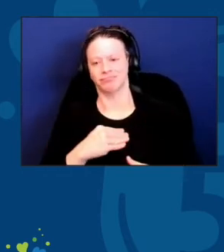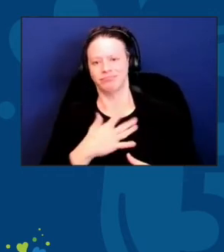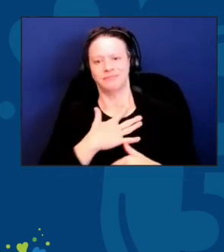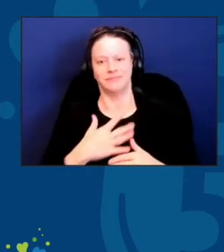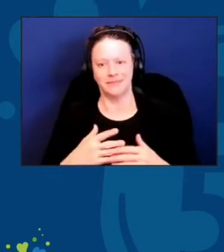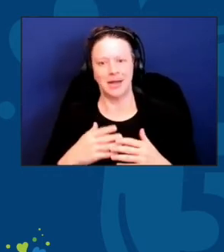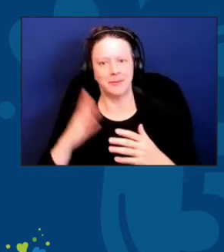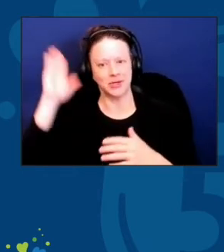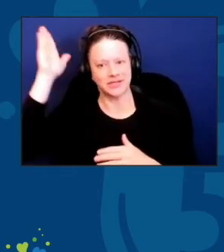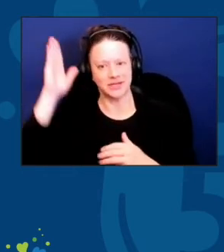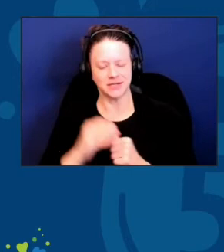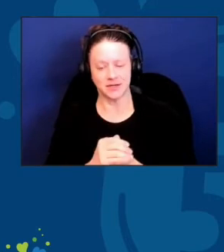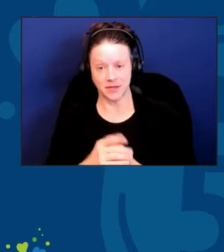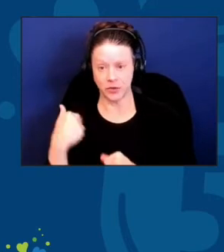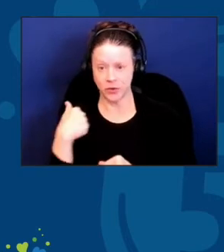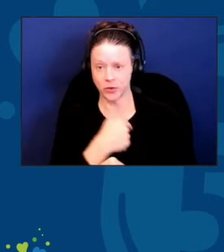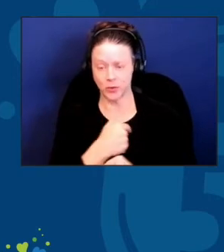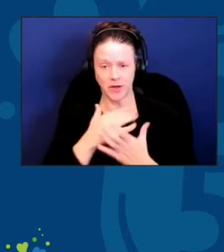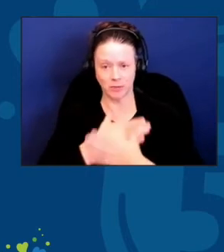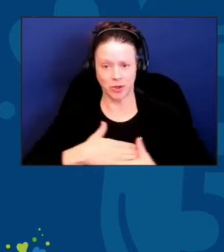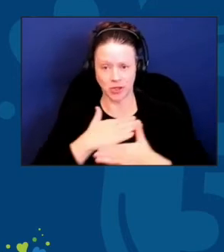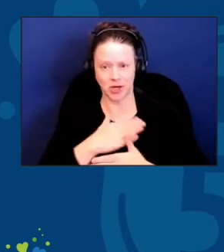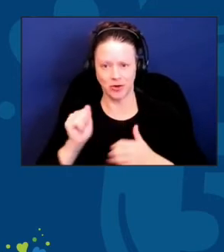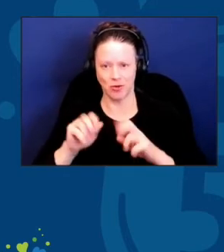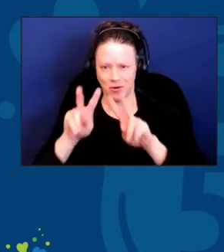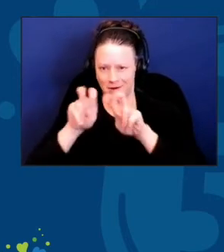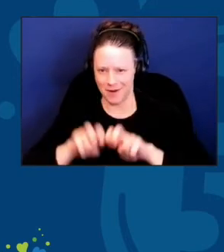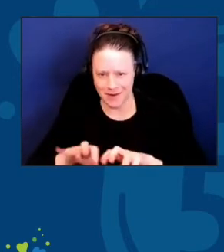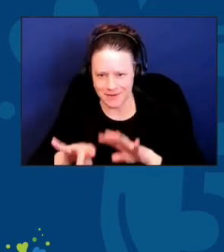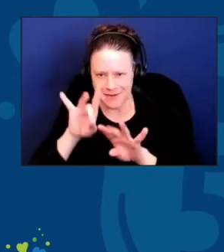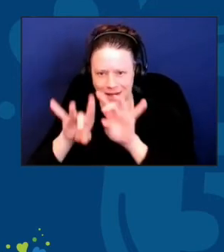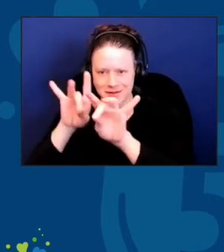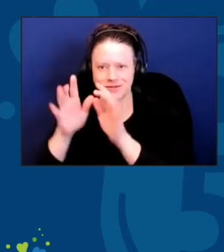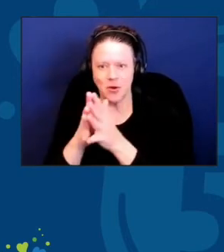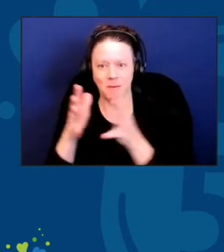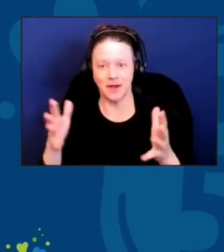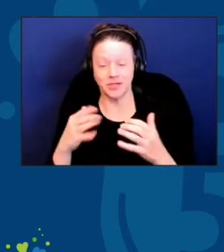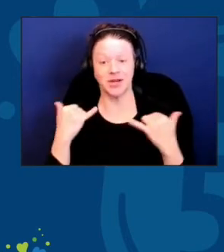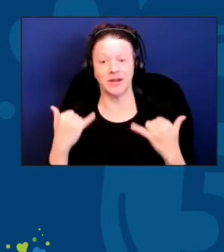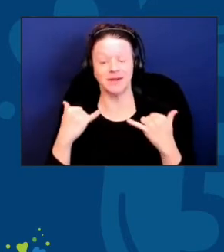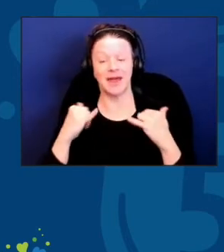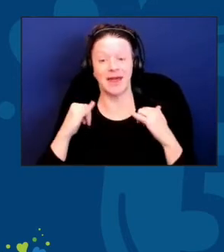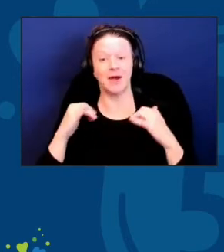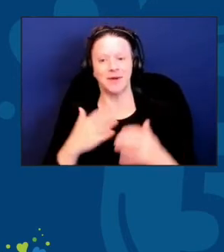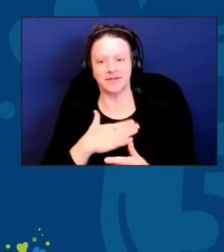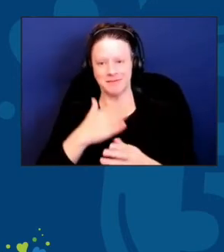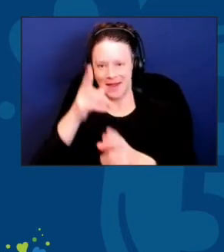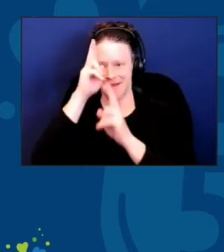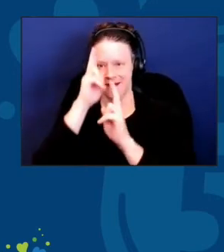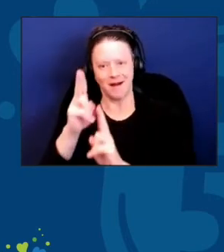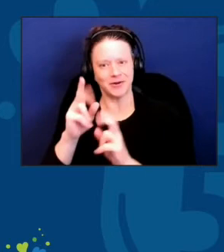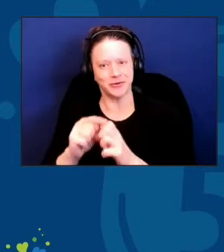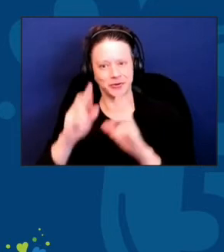We appreciate your insights so much. And now, it's my honor to introduce someone